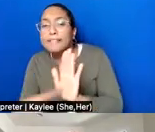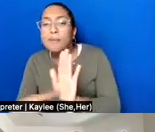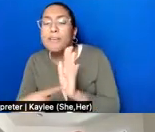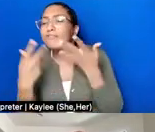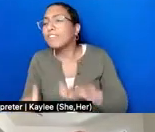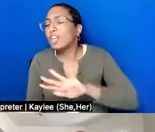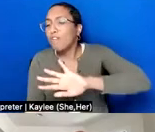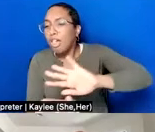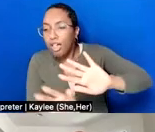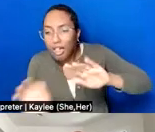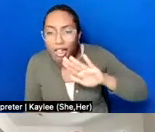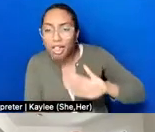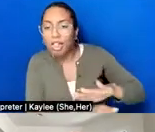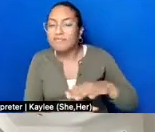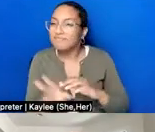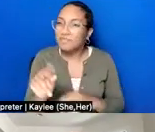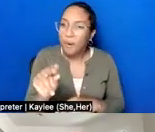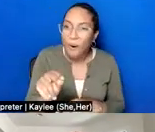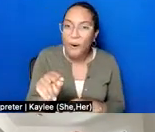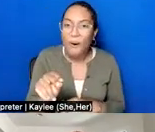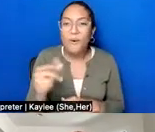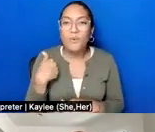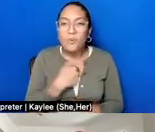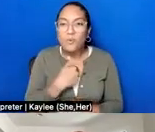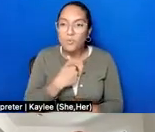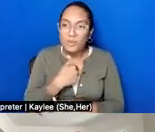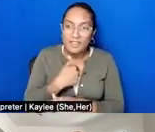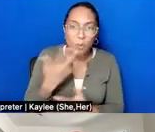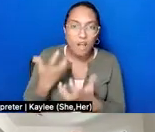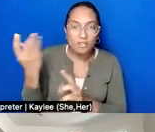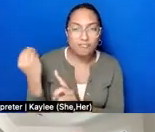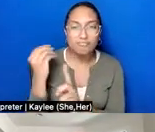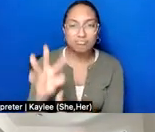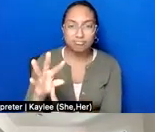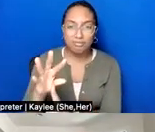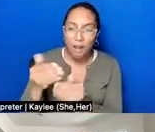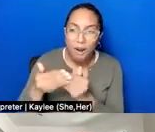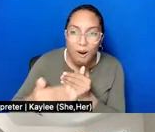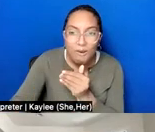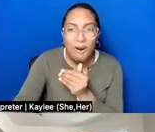and that they are made accessible according to a narrator agreement, and that they are preserved.